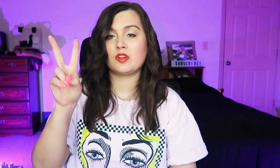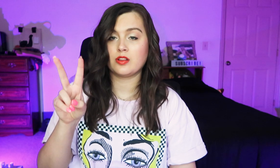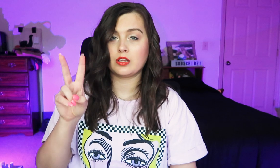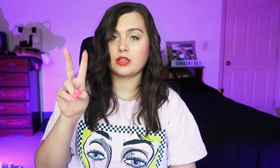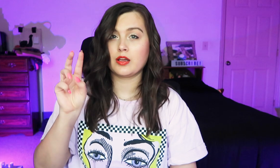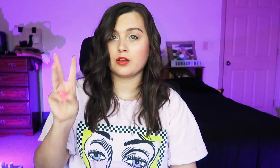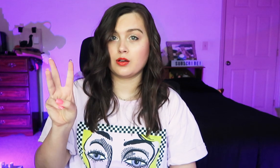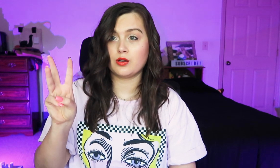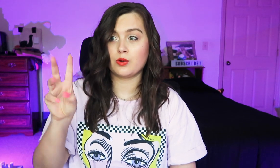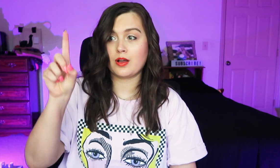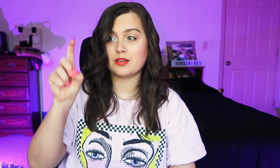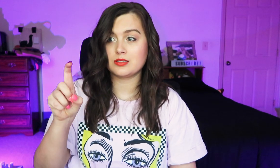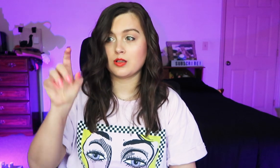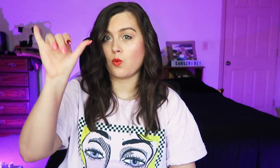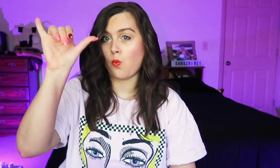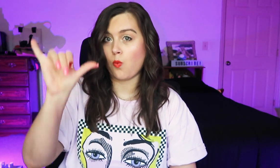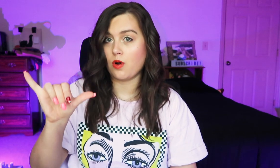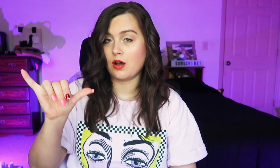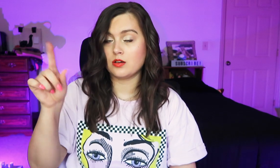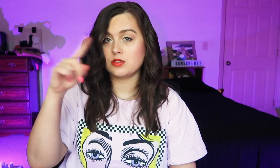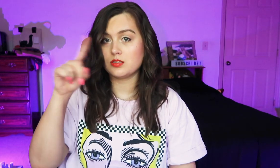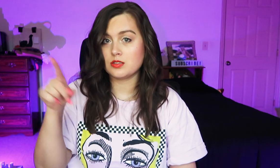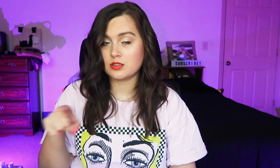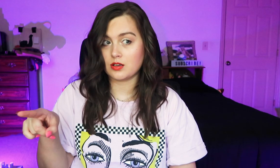V, W, X, Y, Z.